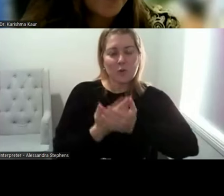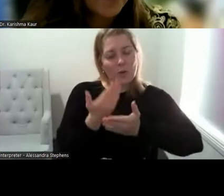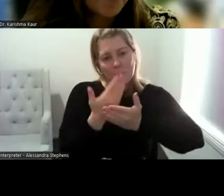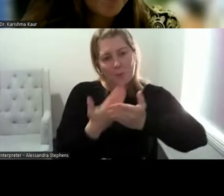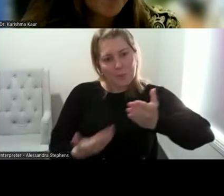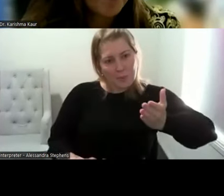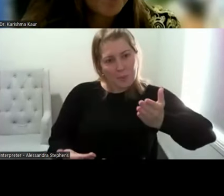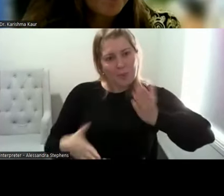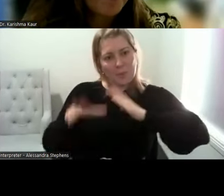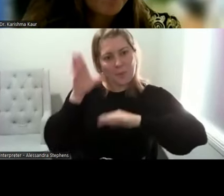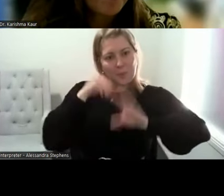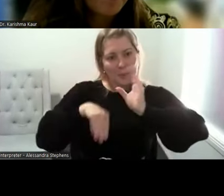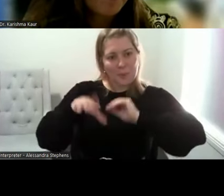about all things sexual reproductive health.